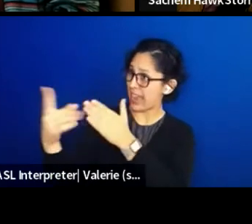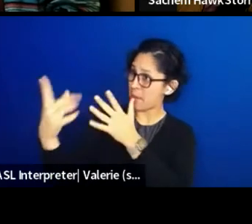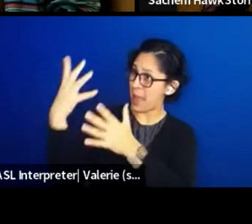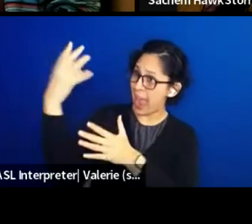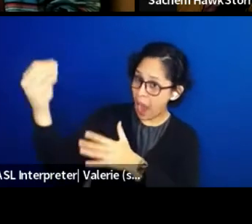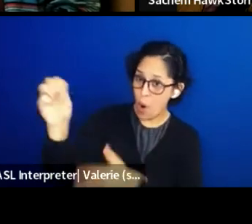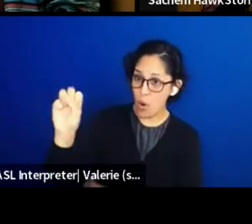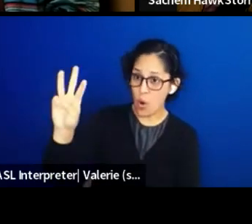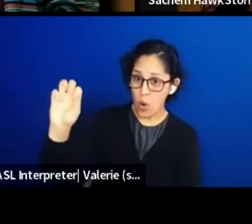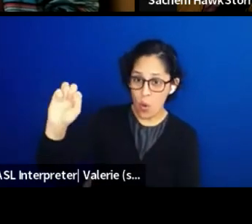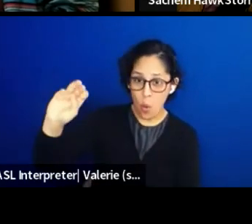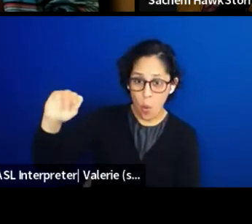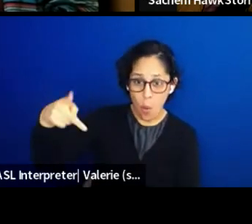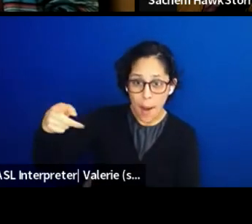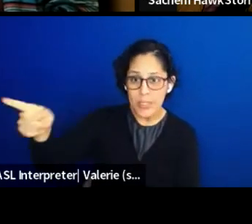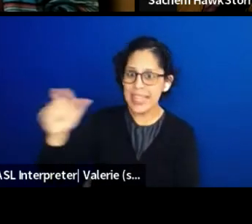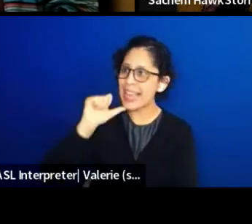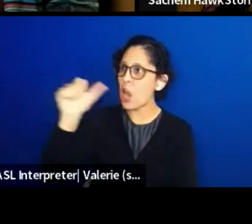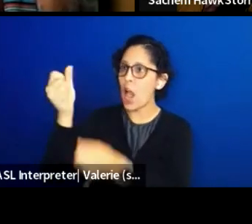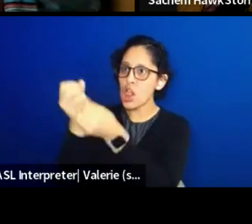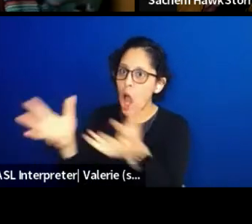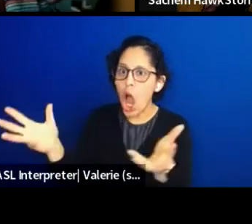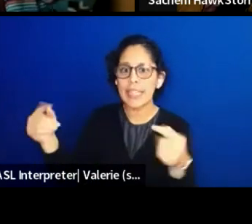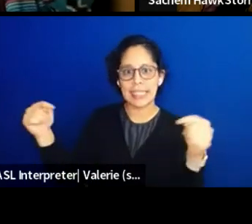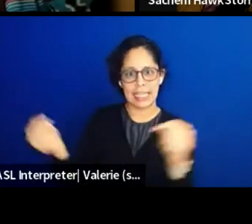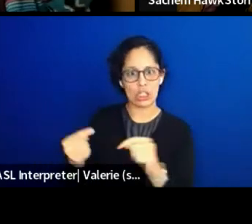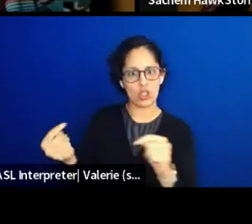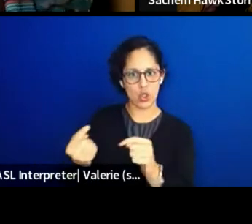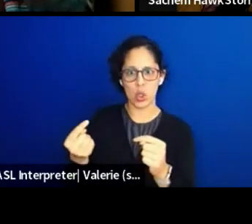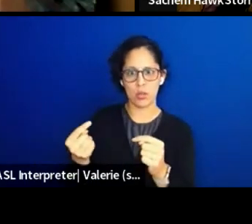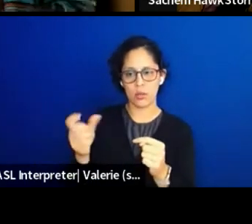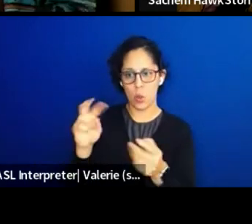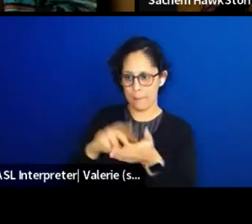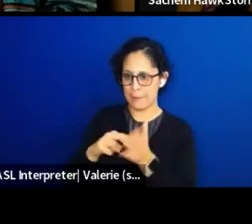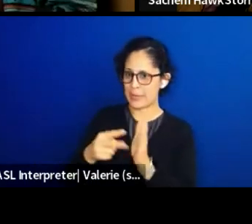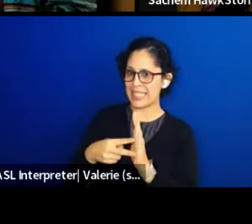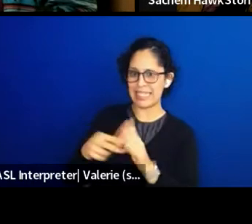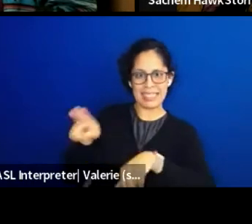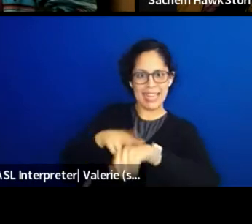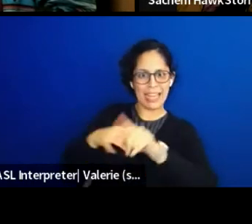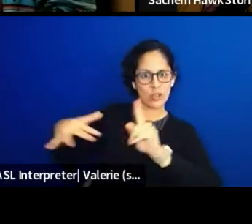so they wouldn't get lost and get injured. And so, yeah, I'm just trying to make the point